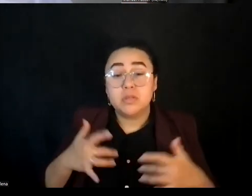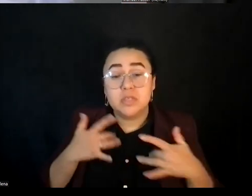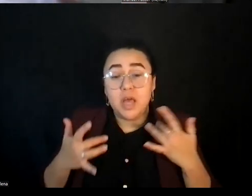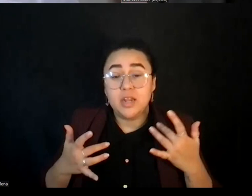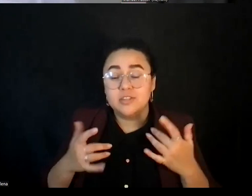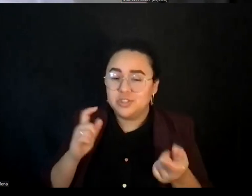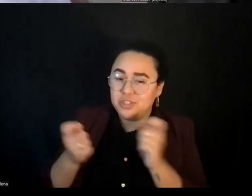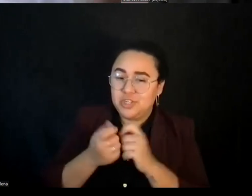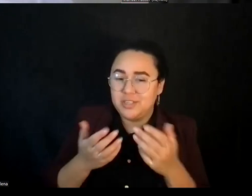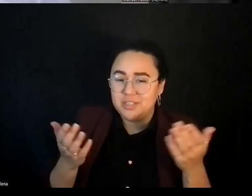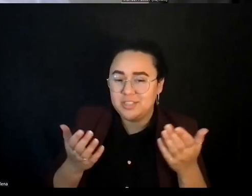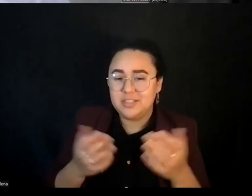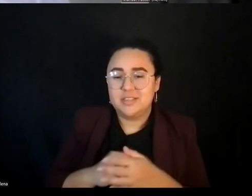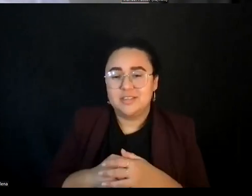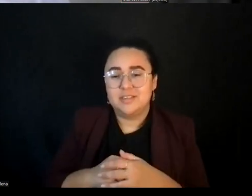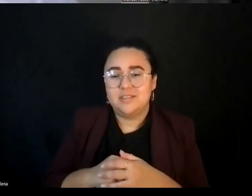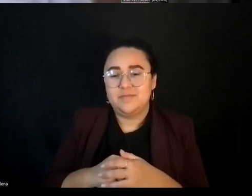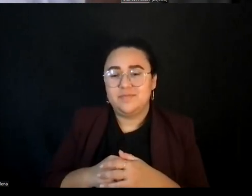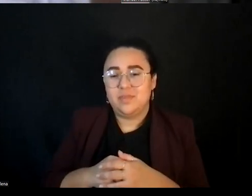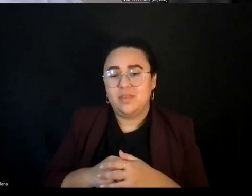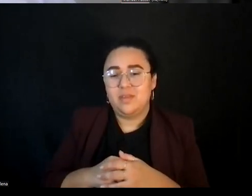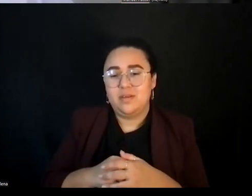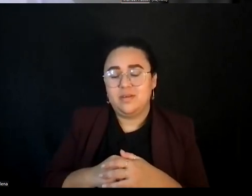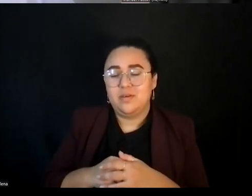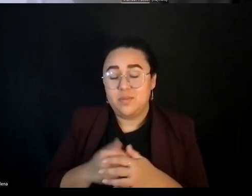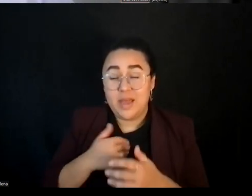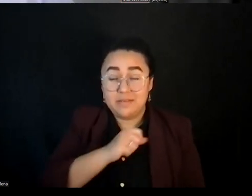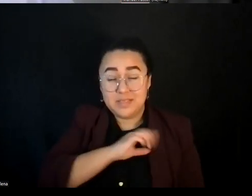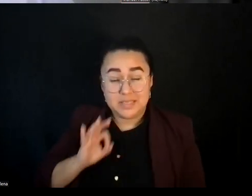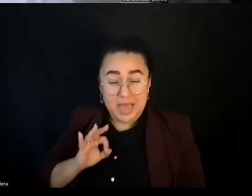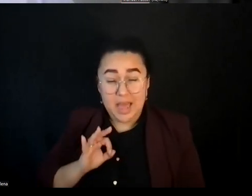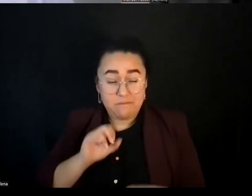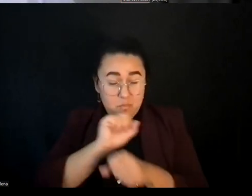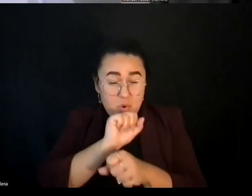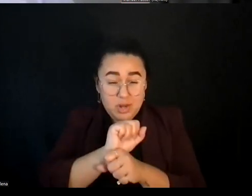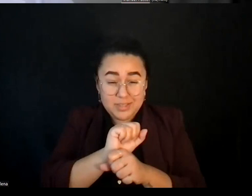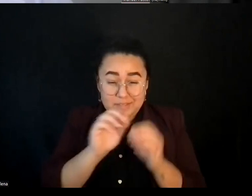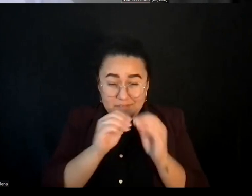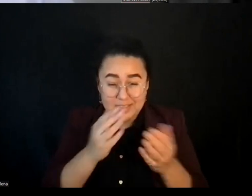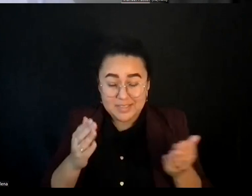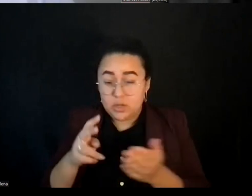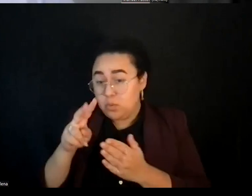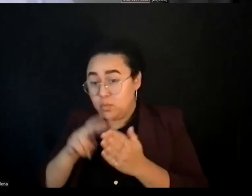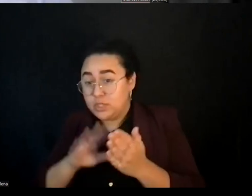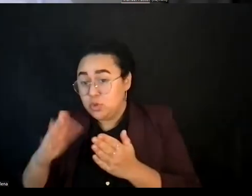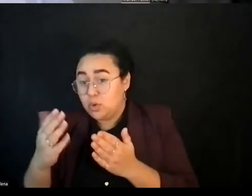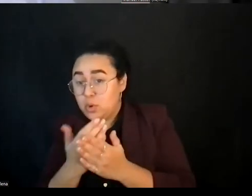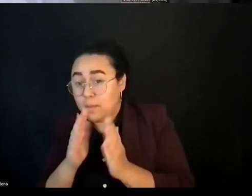And I said changing things. I mean, the fact that we may have stopped working on paying, the fact that I get to